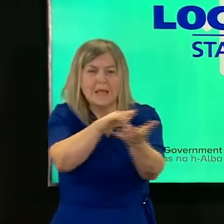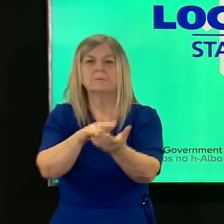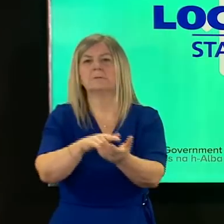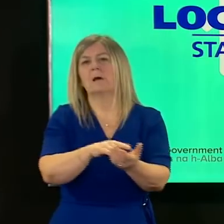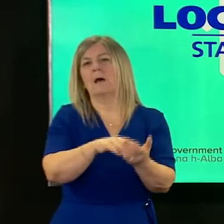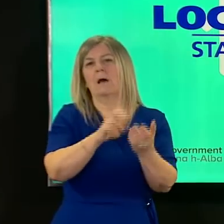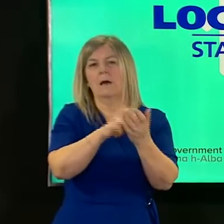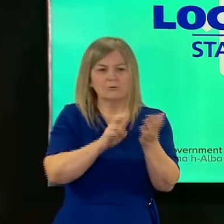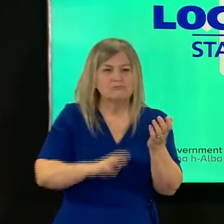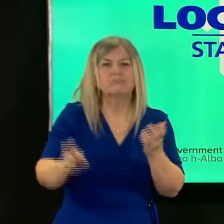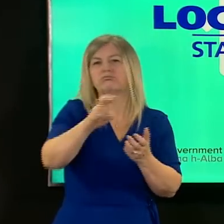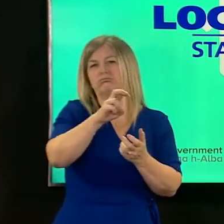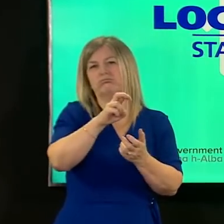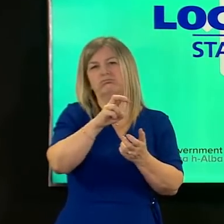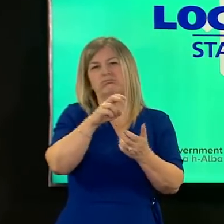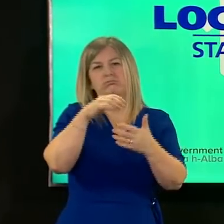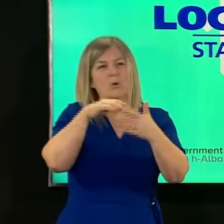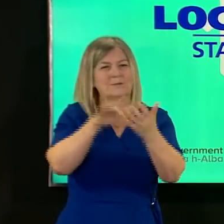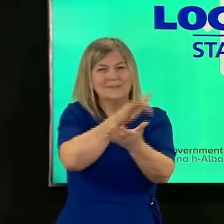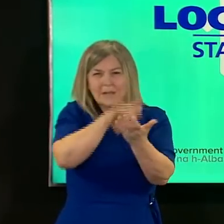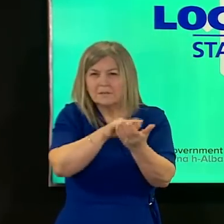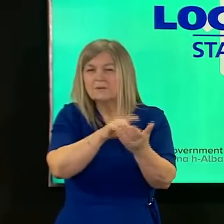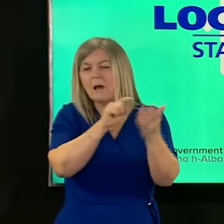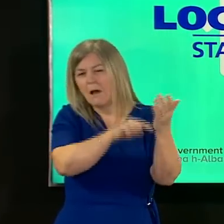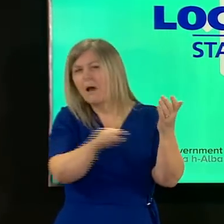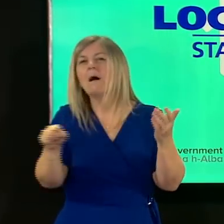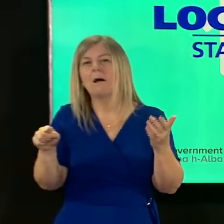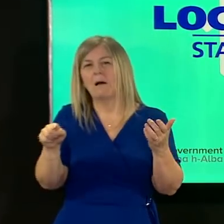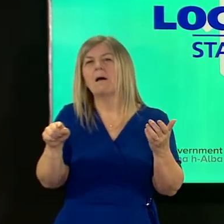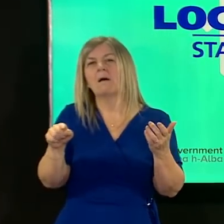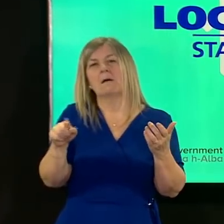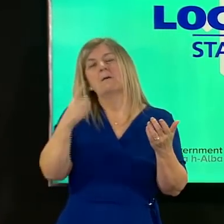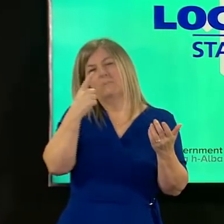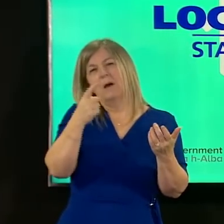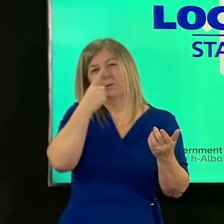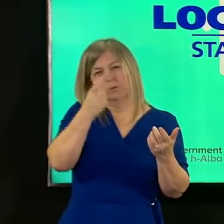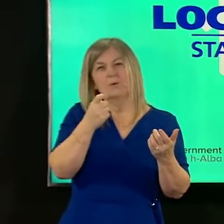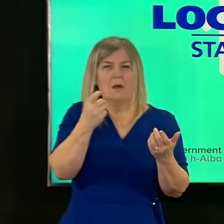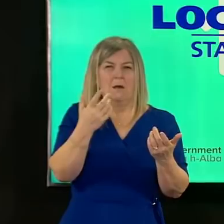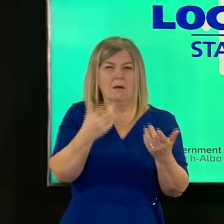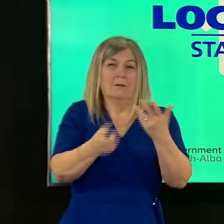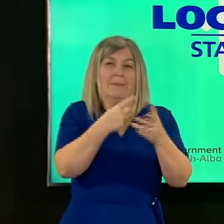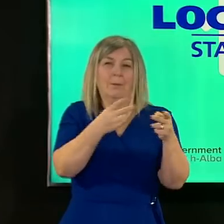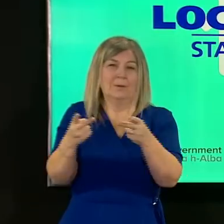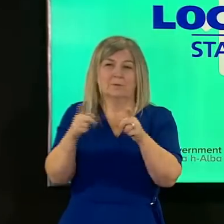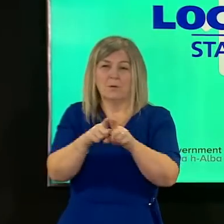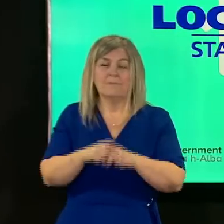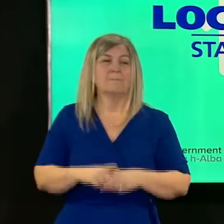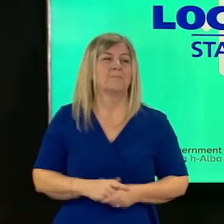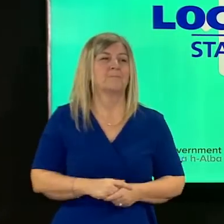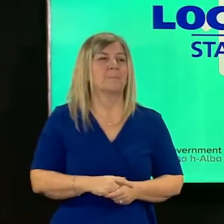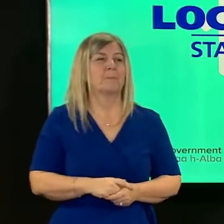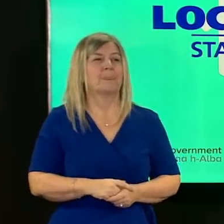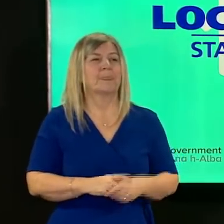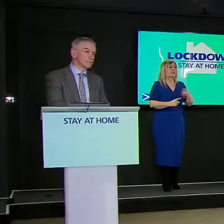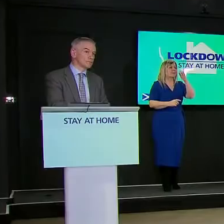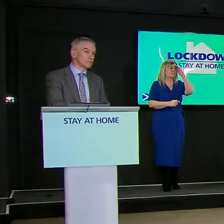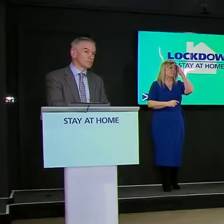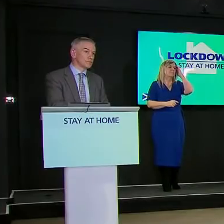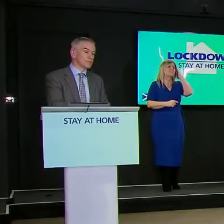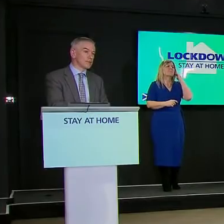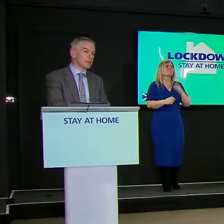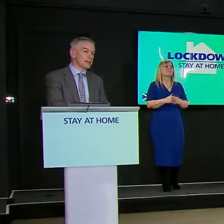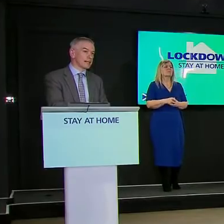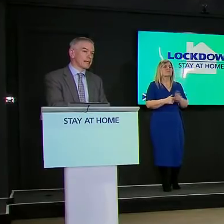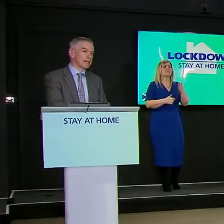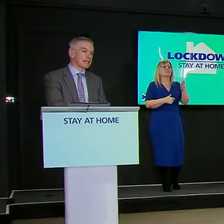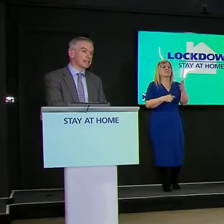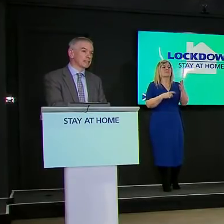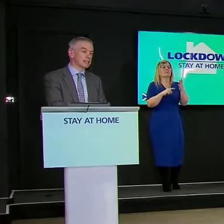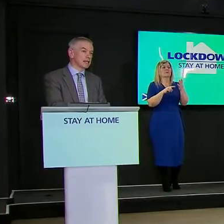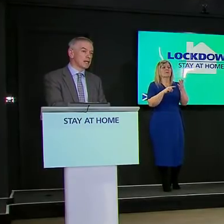and of course our regional testing centers let's turn now to mark mclaughlin of the times